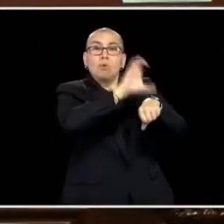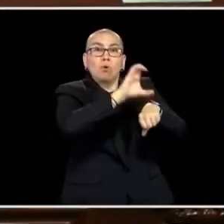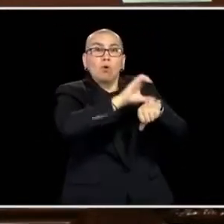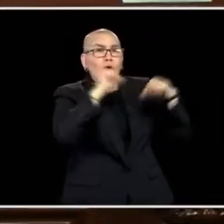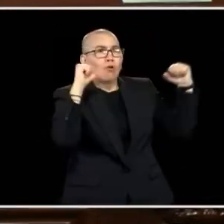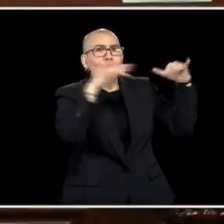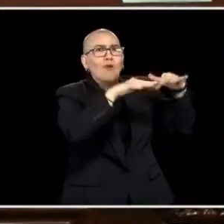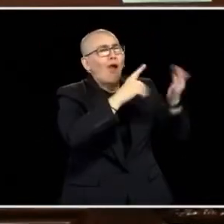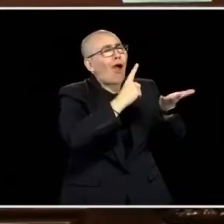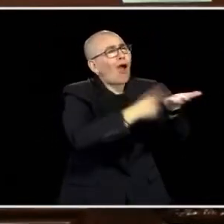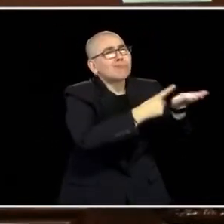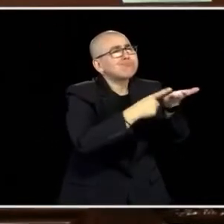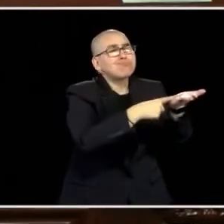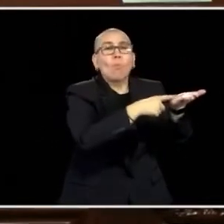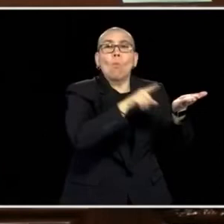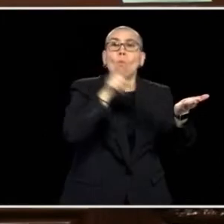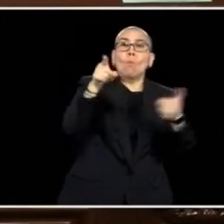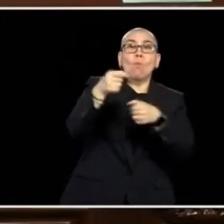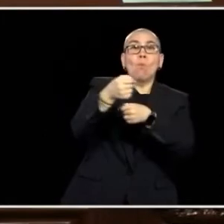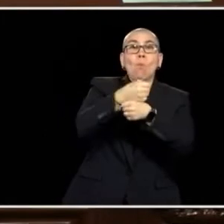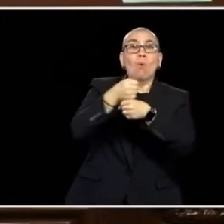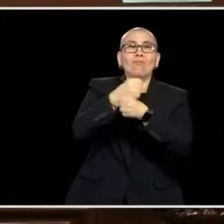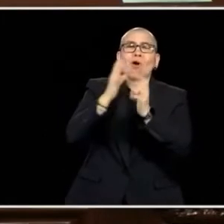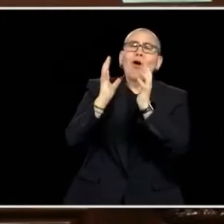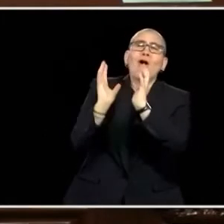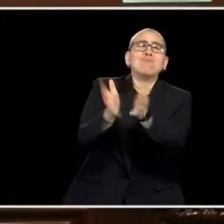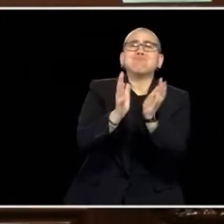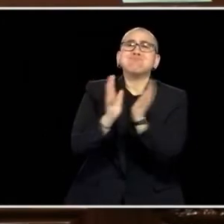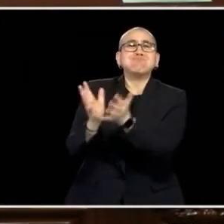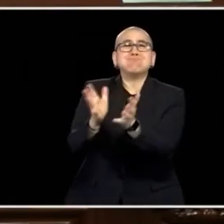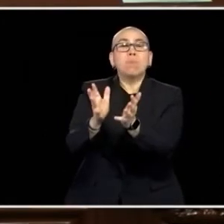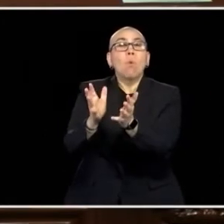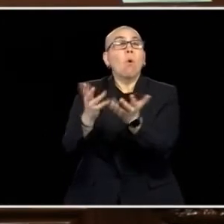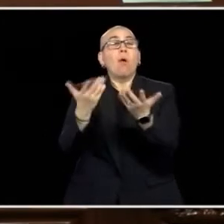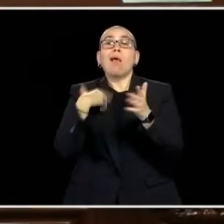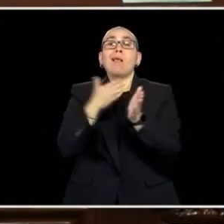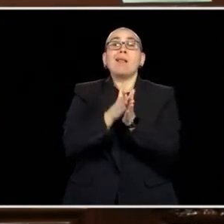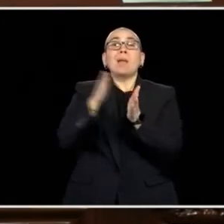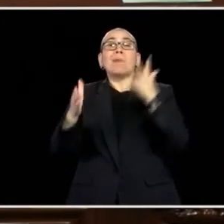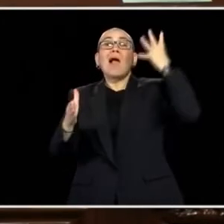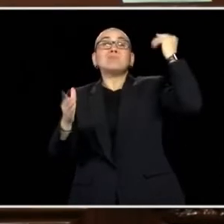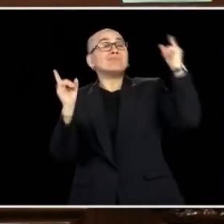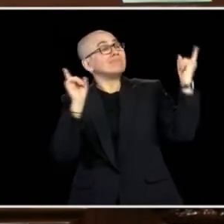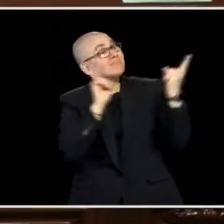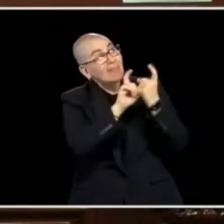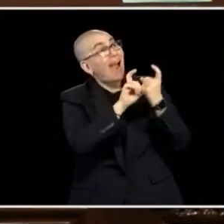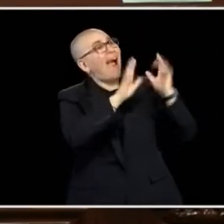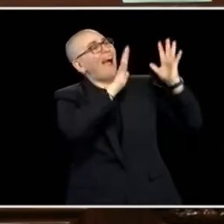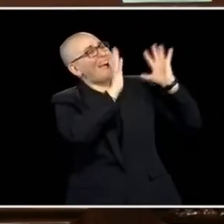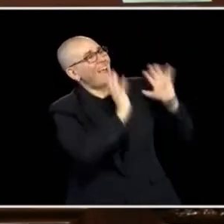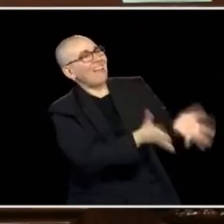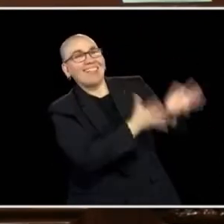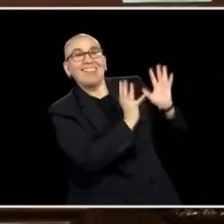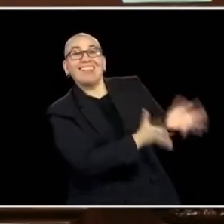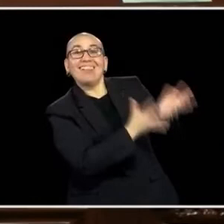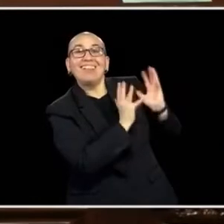OR WHETHER IT'S SOMEONE STOPPING YOU ON THE STREETS. AND MINNESOTANS ARE HOPEFUL AND RESILIENT PEOPLE. THEY'RE ALSO PRETTY INNOVATIVE.